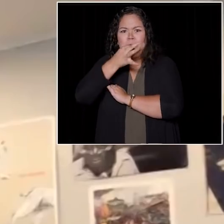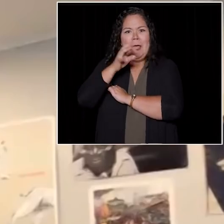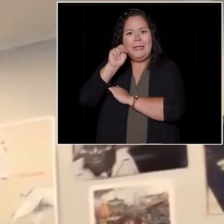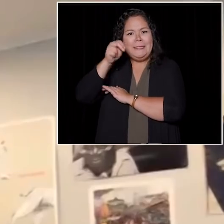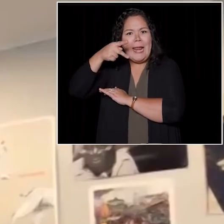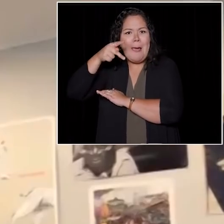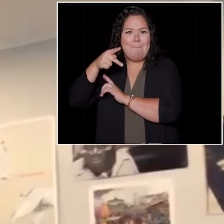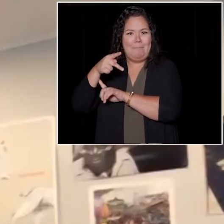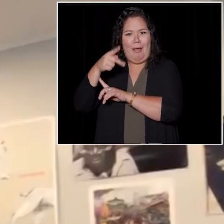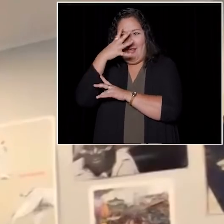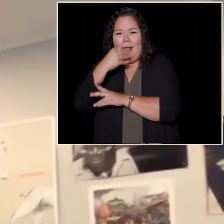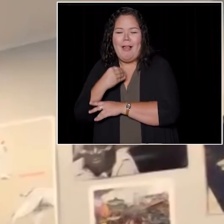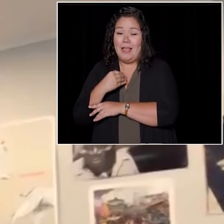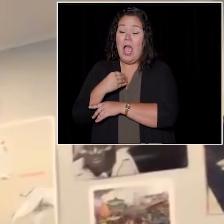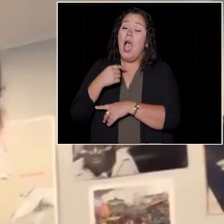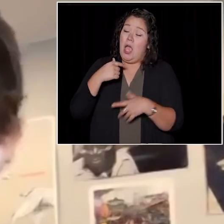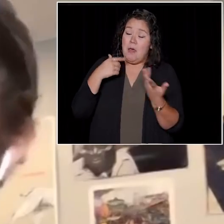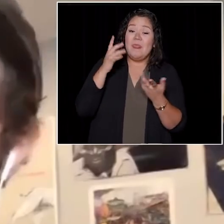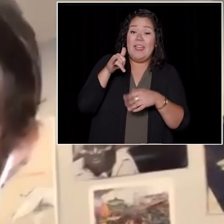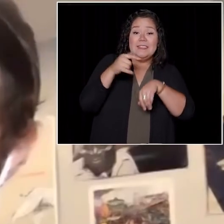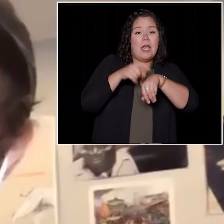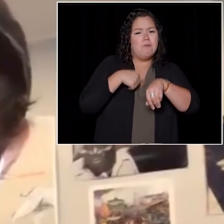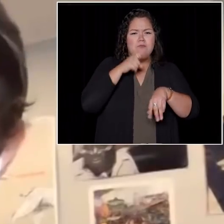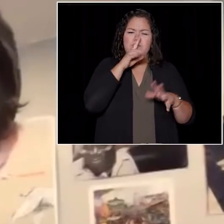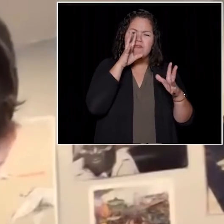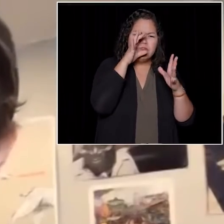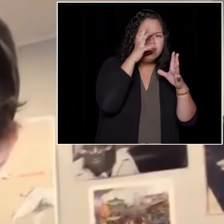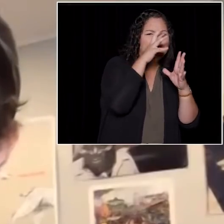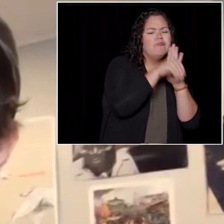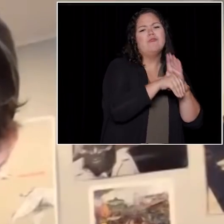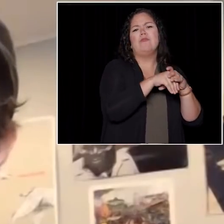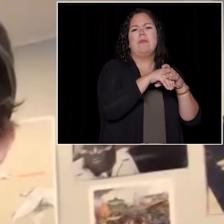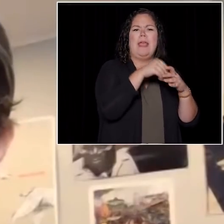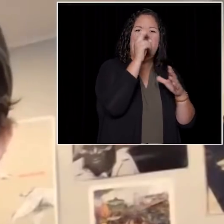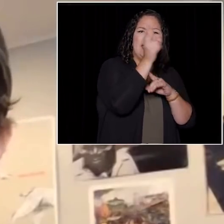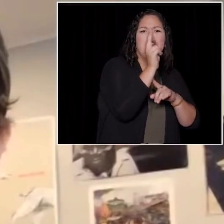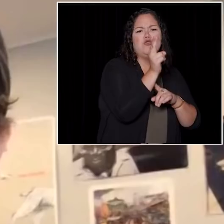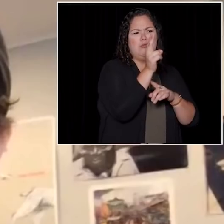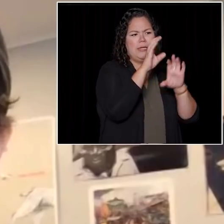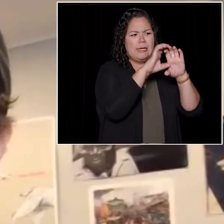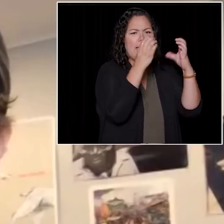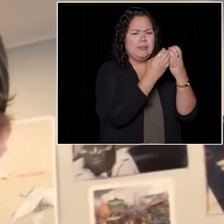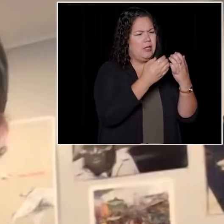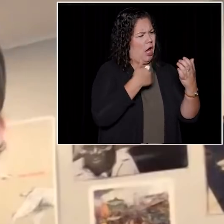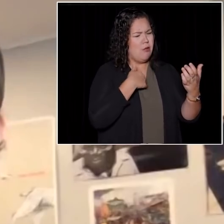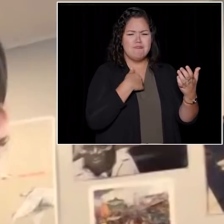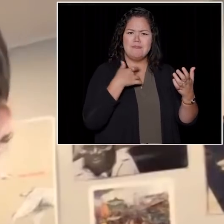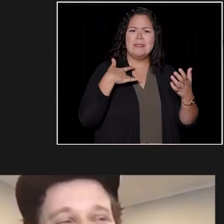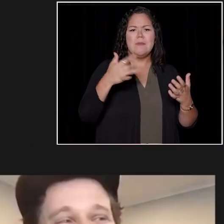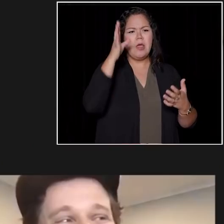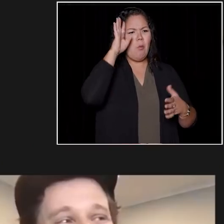I was like an eager history student, I really liked history and there was this really great history course.